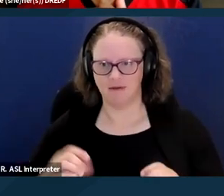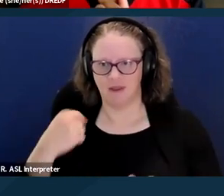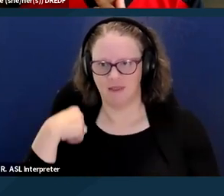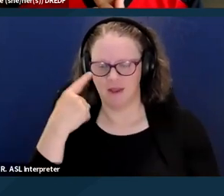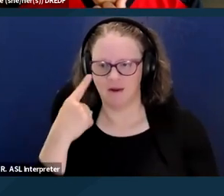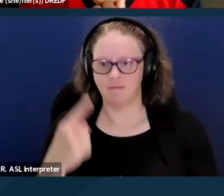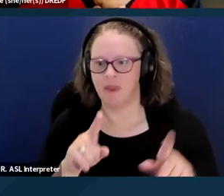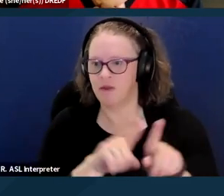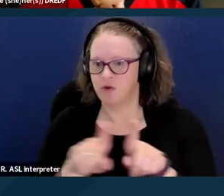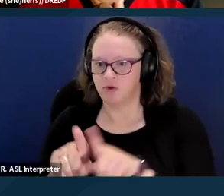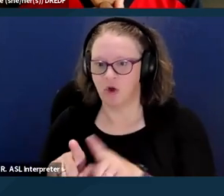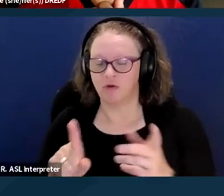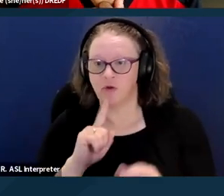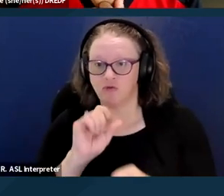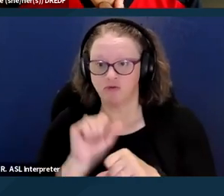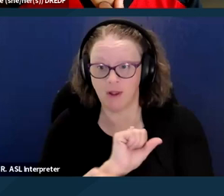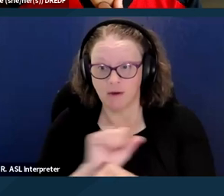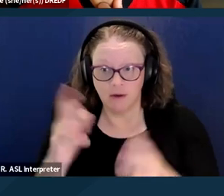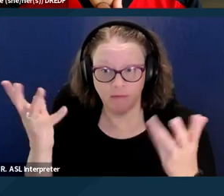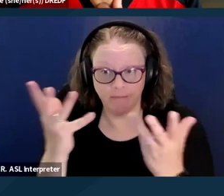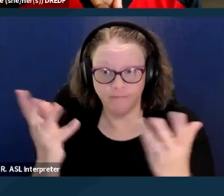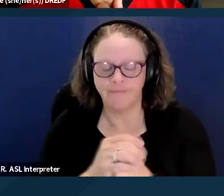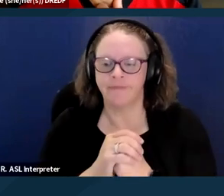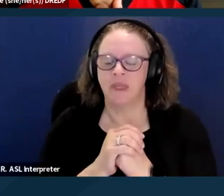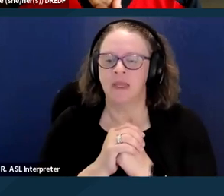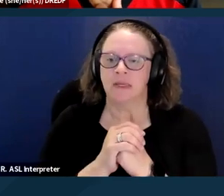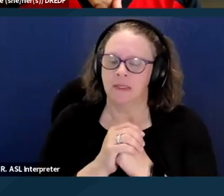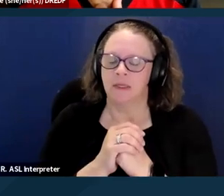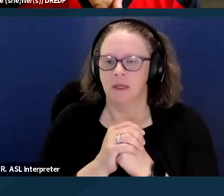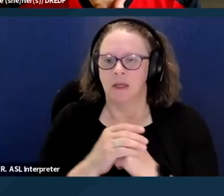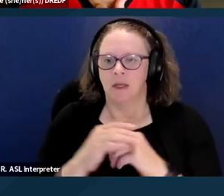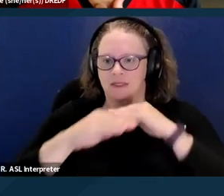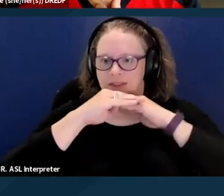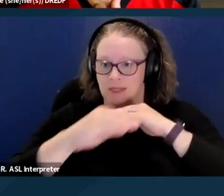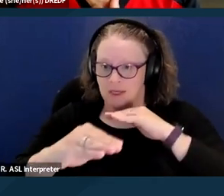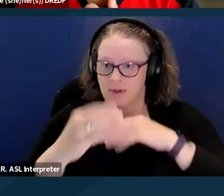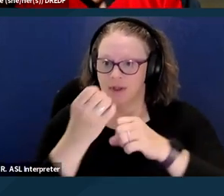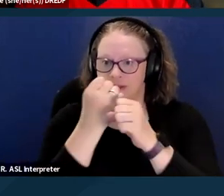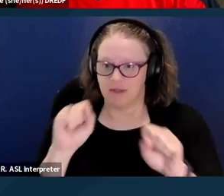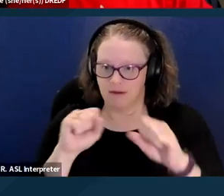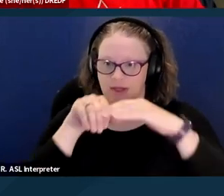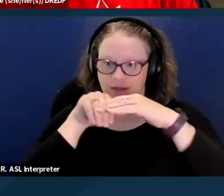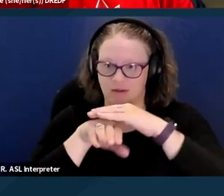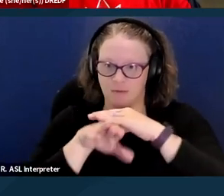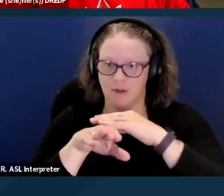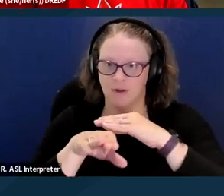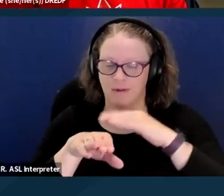There's also the reality though, which is that stable, safe, accessible, scattered site